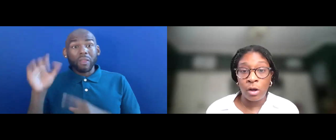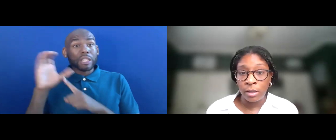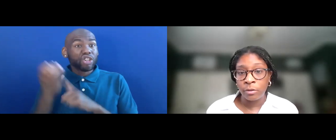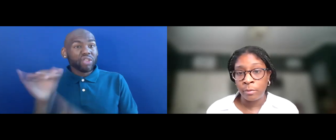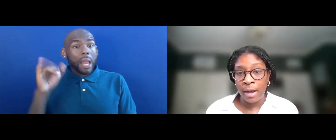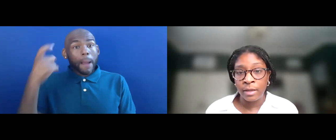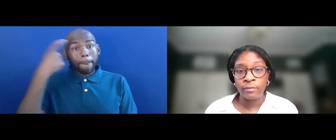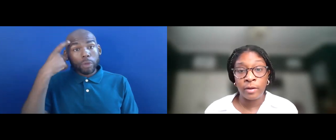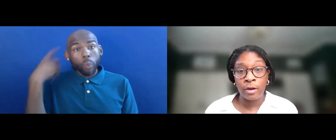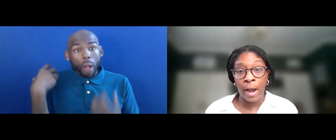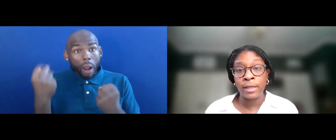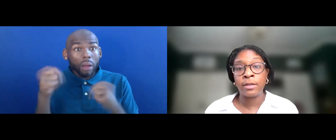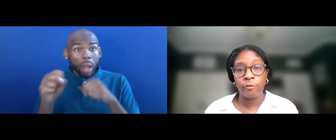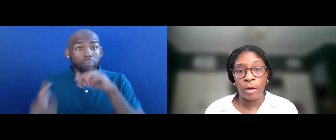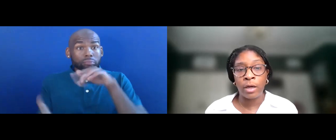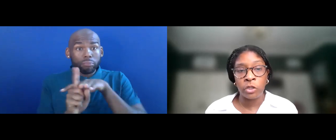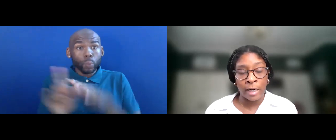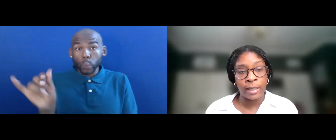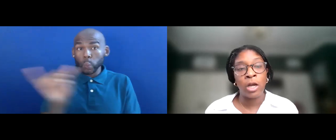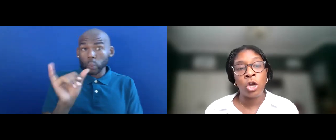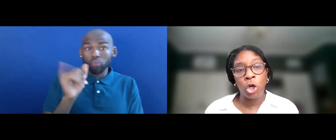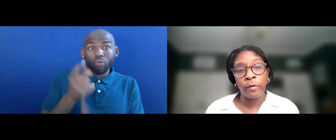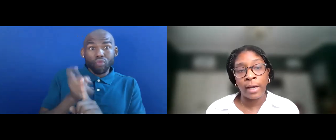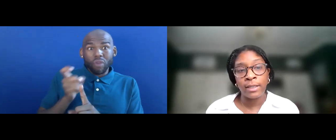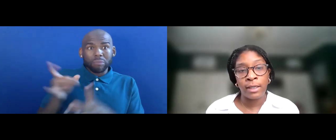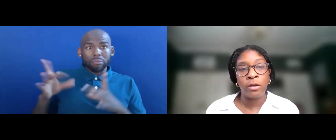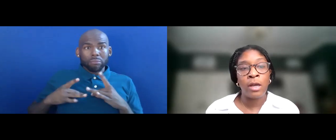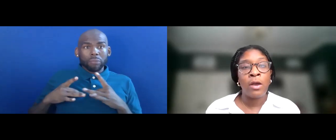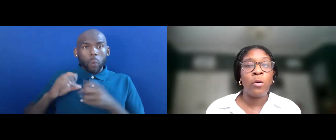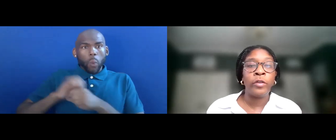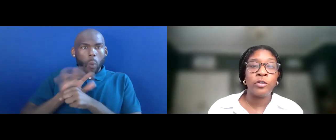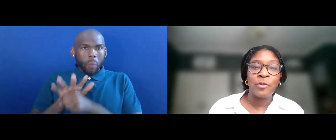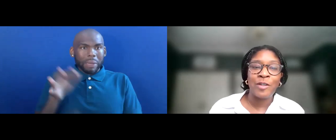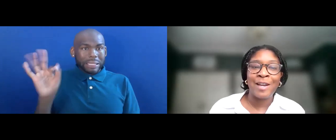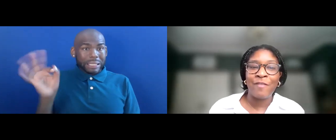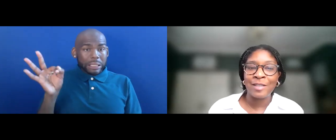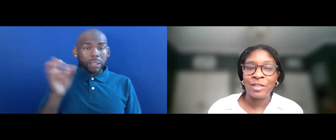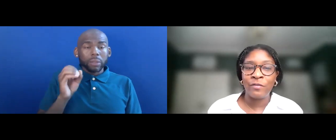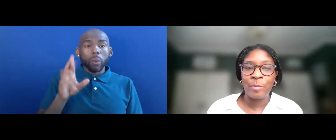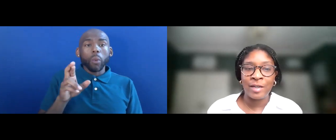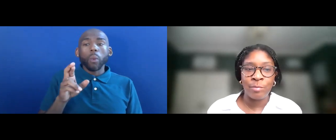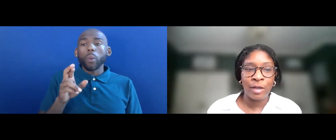ALSO ARISE FROM CONTRACTING COVID-19 OR THE ASSOCIATED FACETS OF